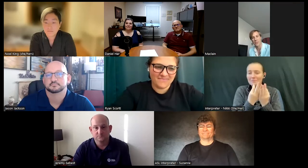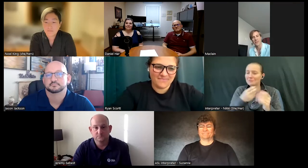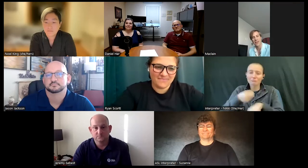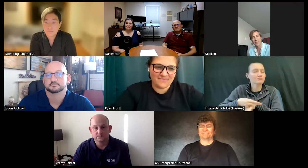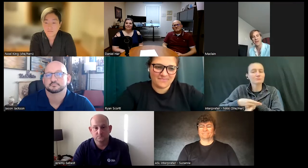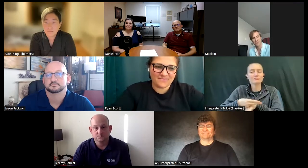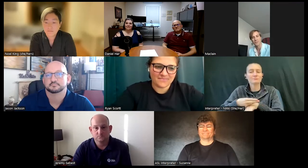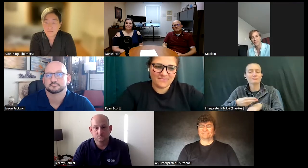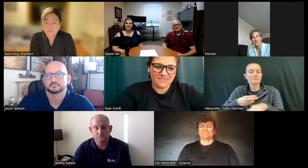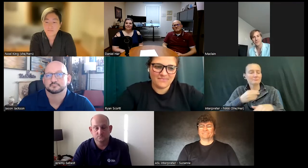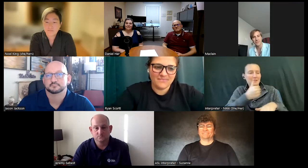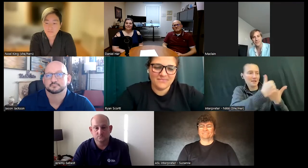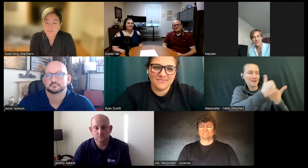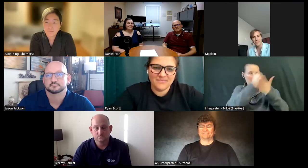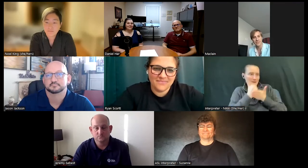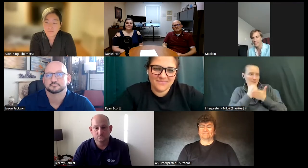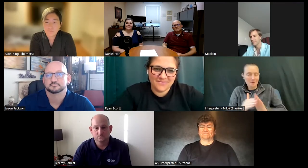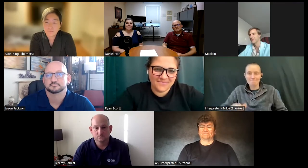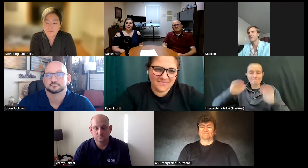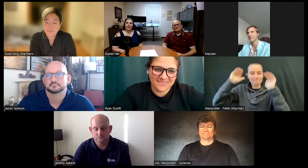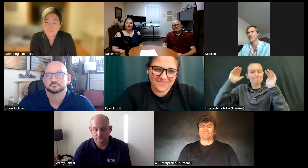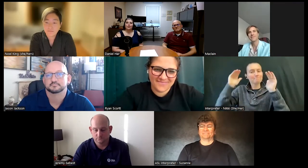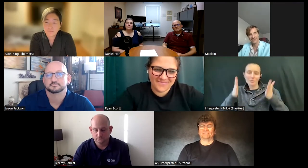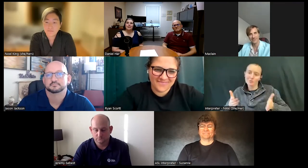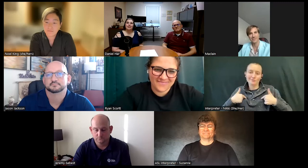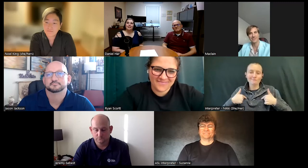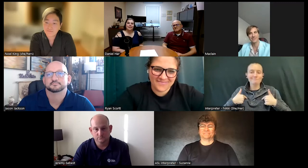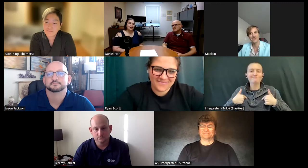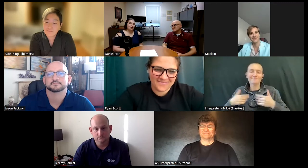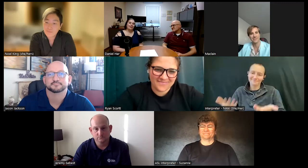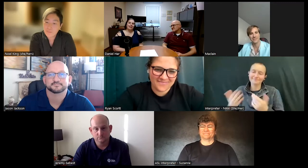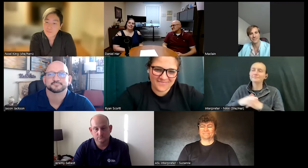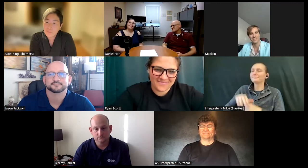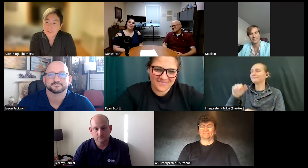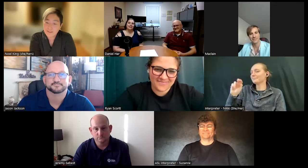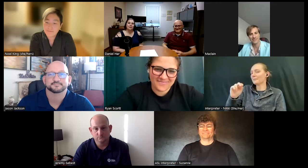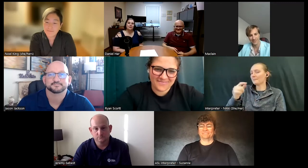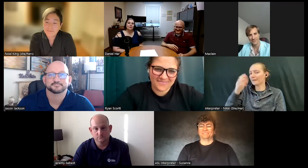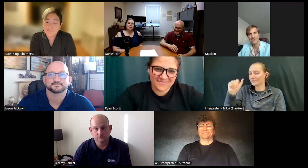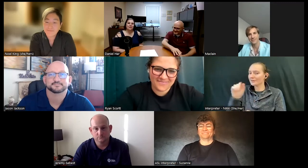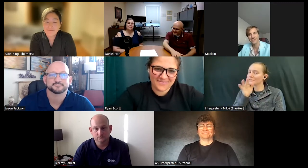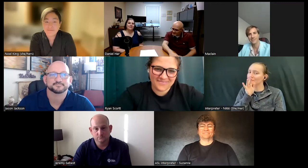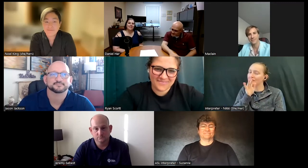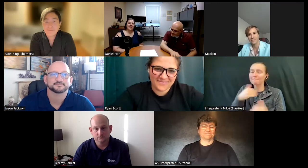into the person I am today Angela speaking and thank you McLean that was wonderful